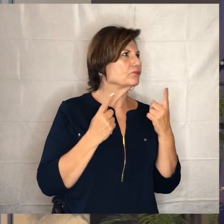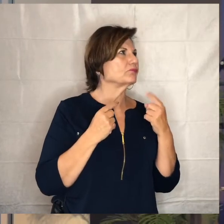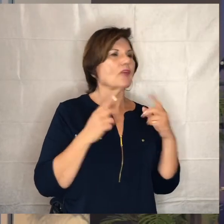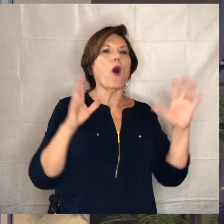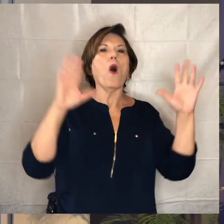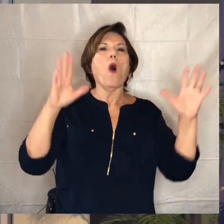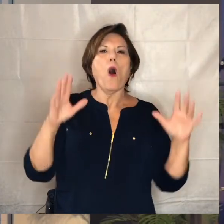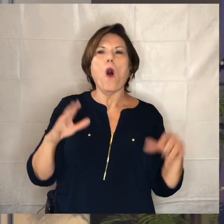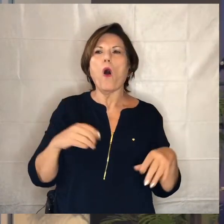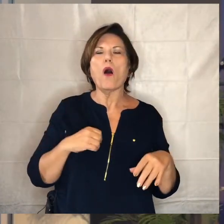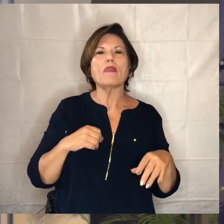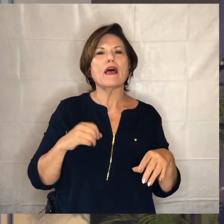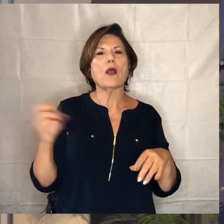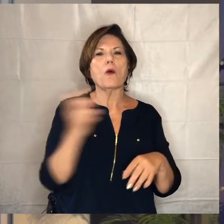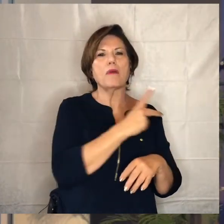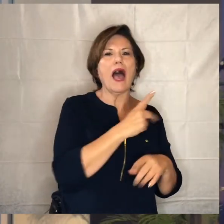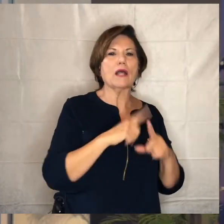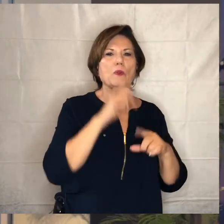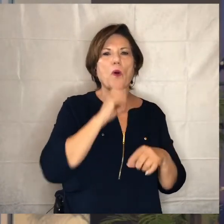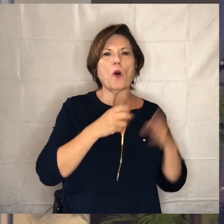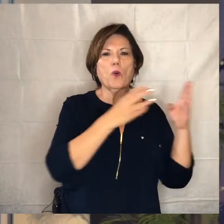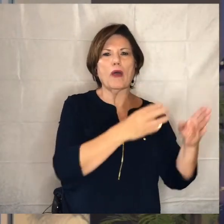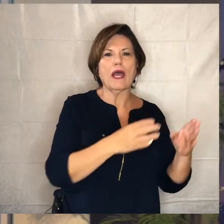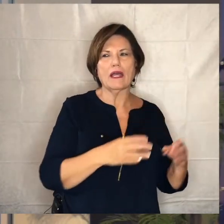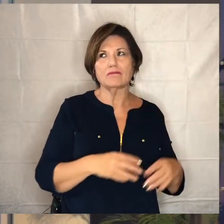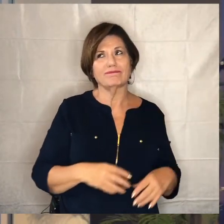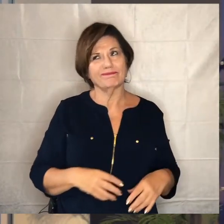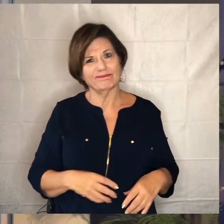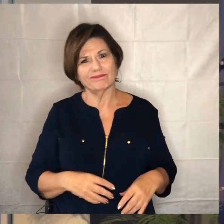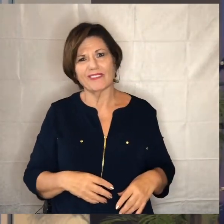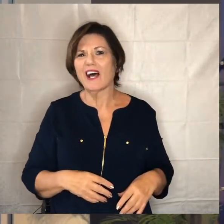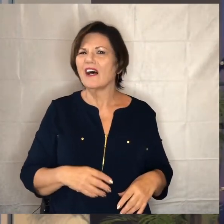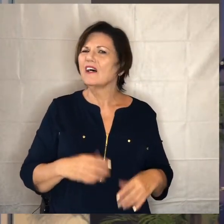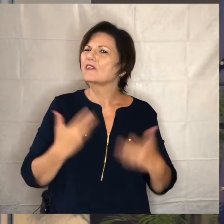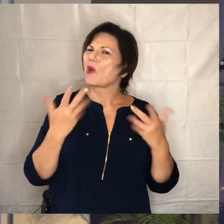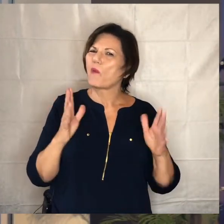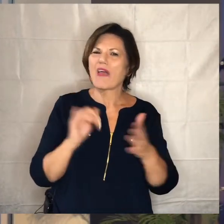doing before and i don't think that's the attitude we as a church want to have we want to figure out